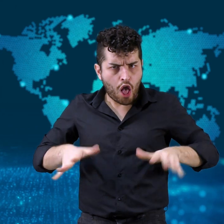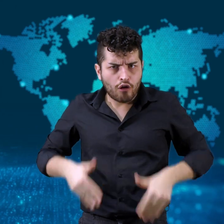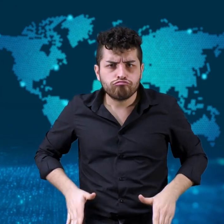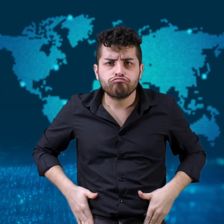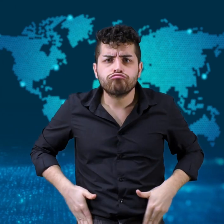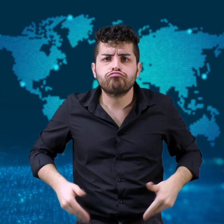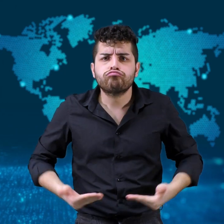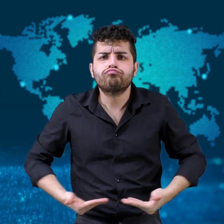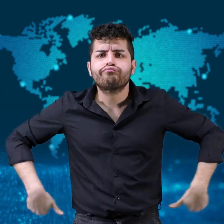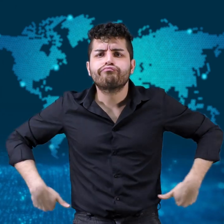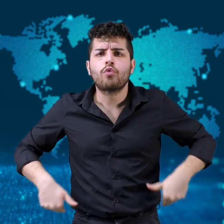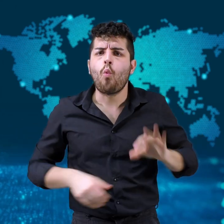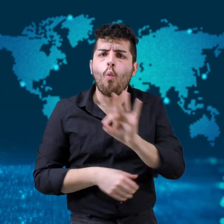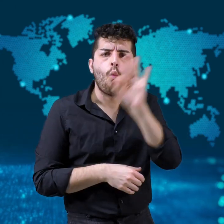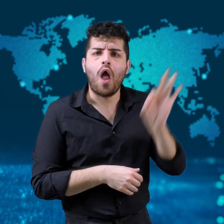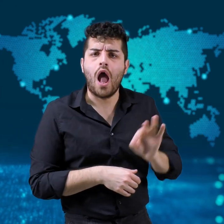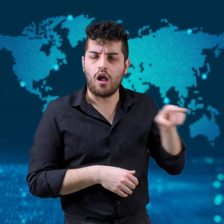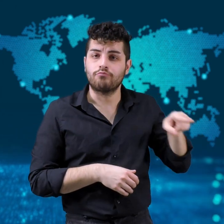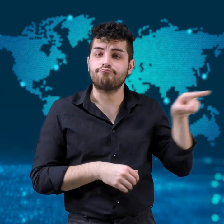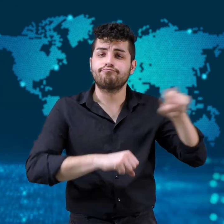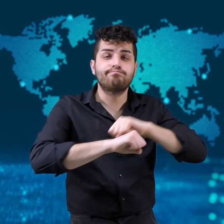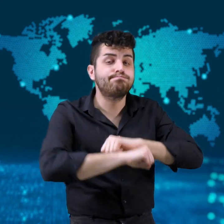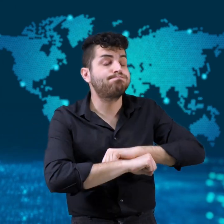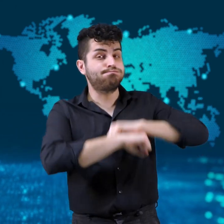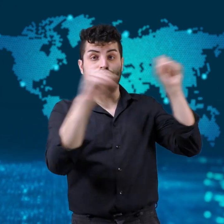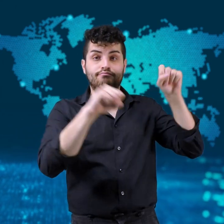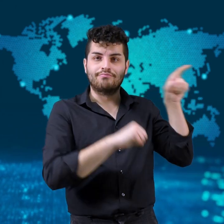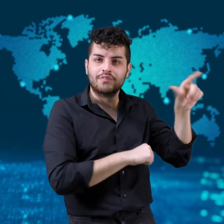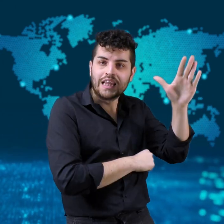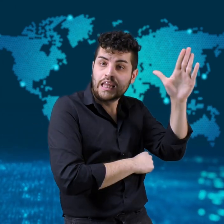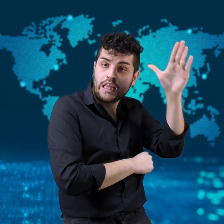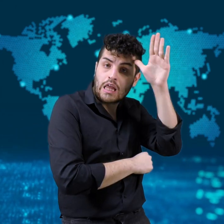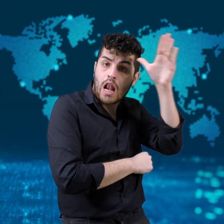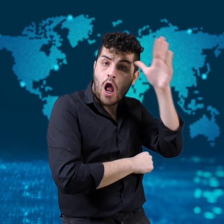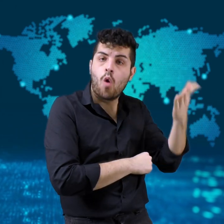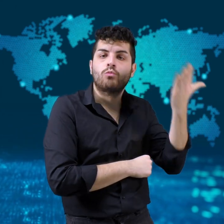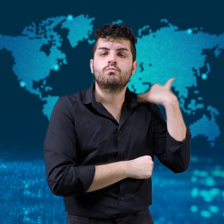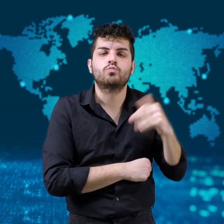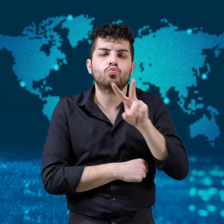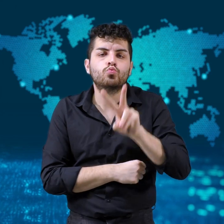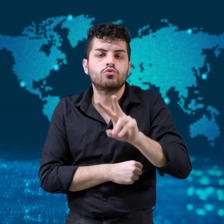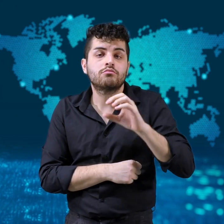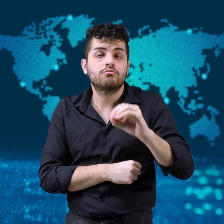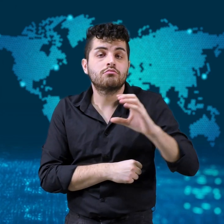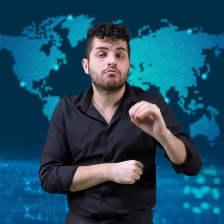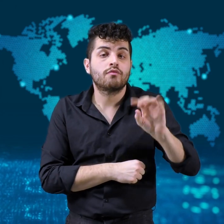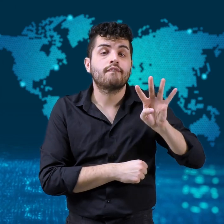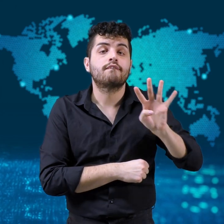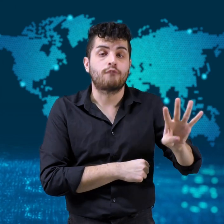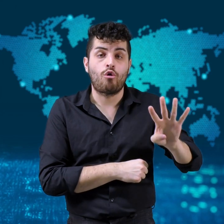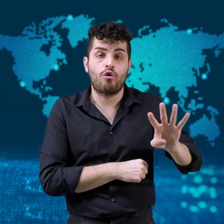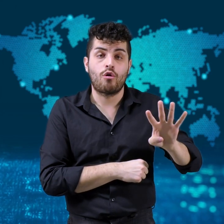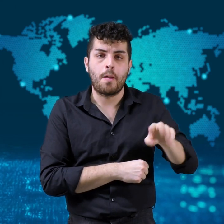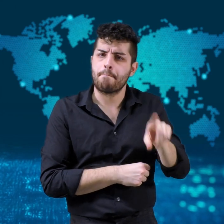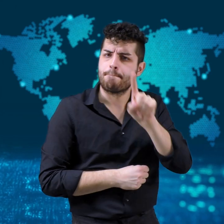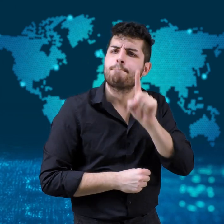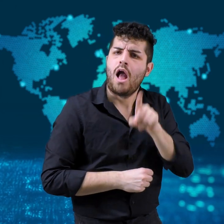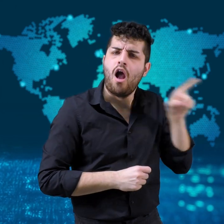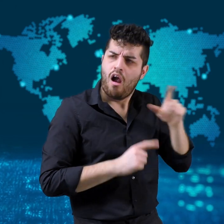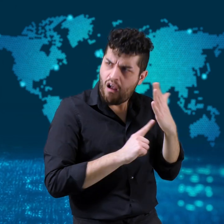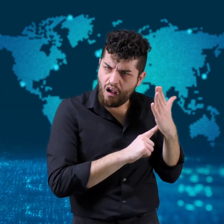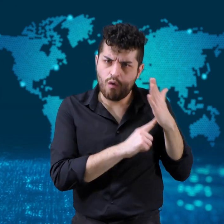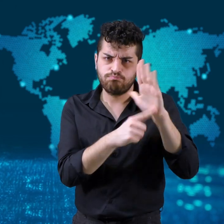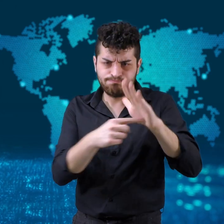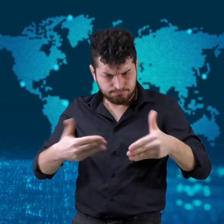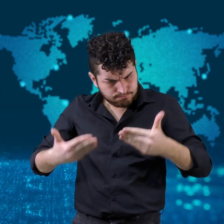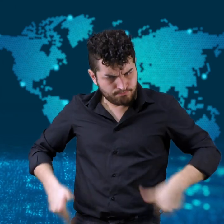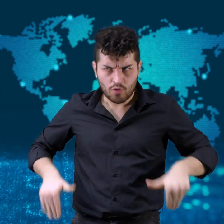He lost both his legs in a suicide bombing in Iraq in 2004,